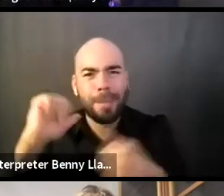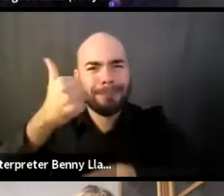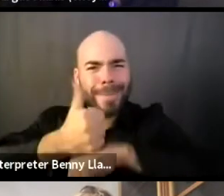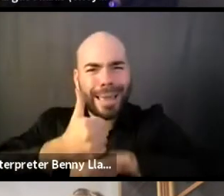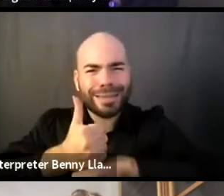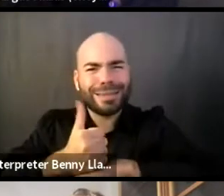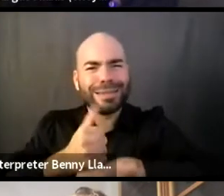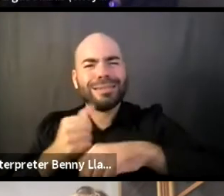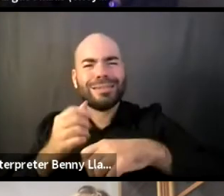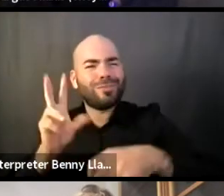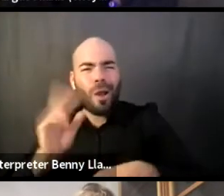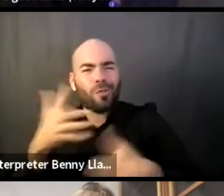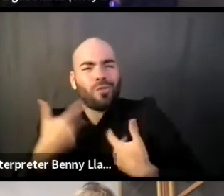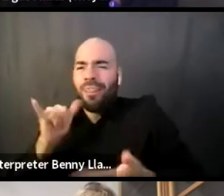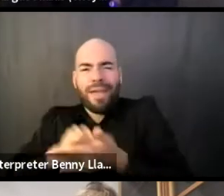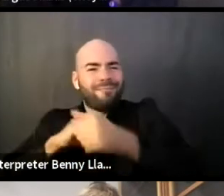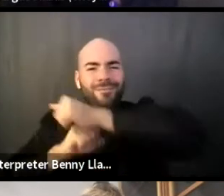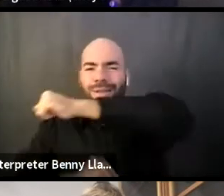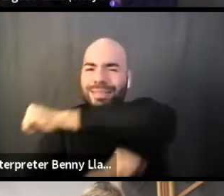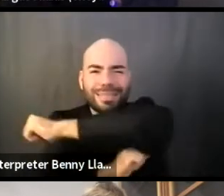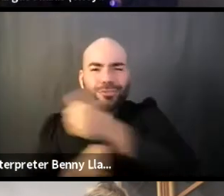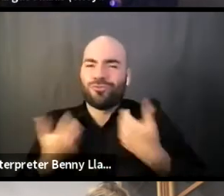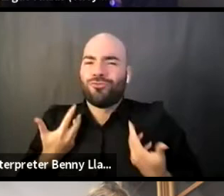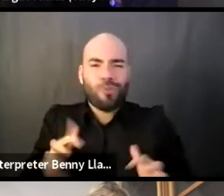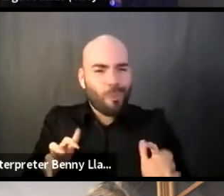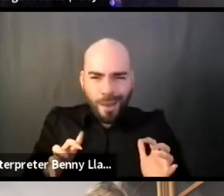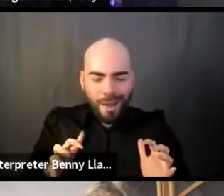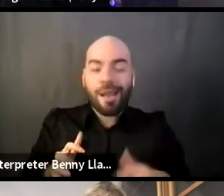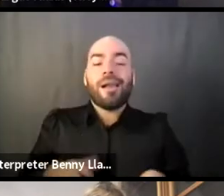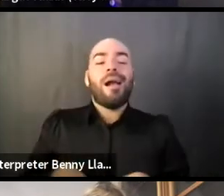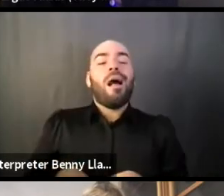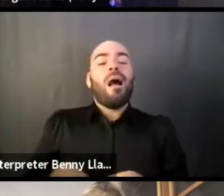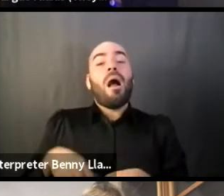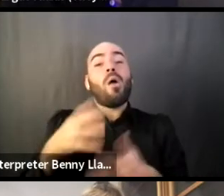is with what we would call,